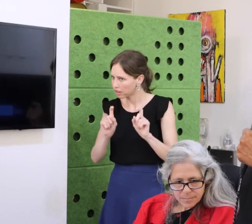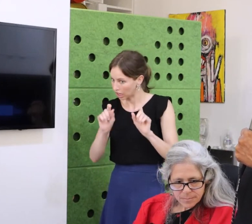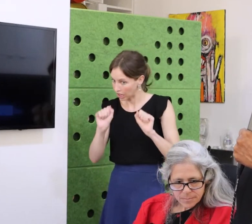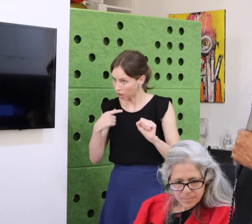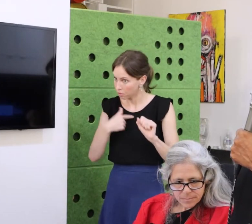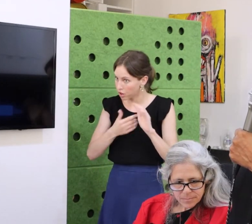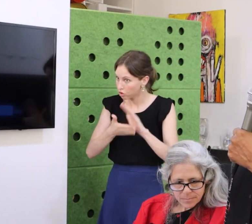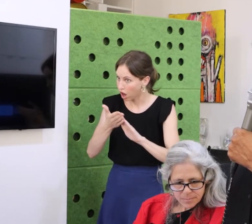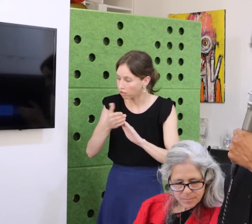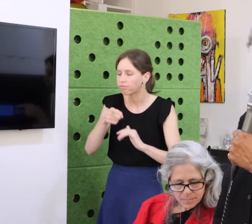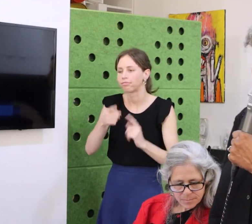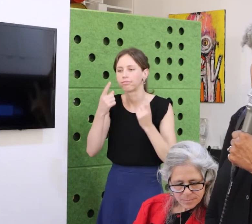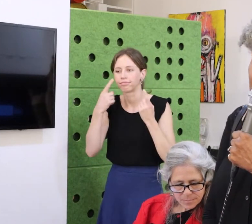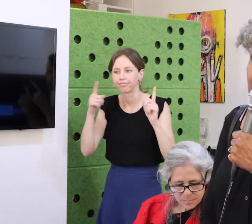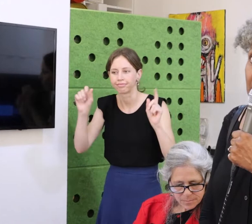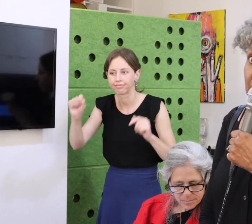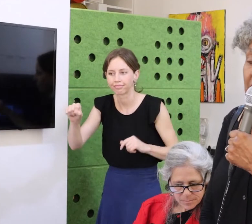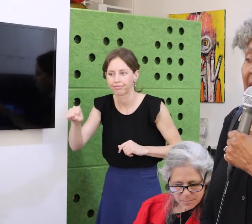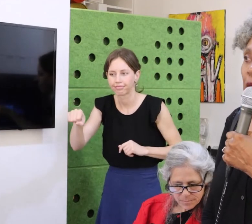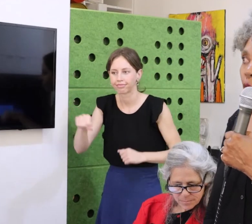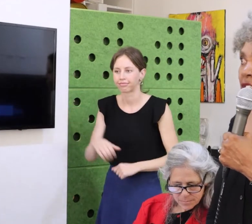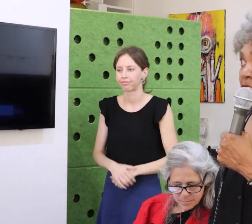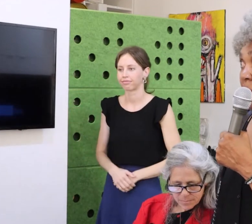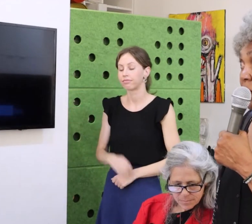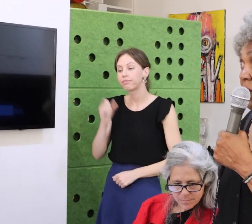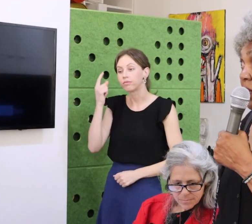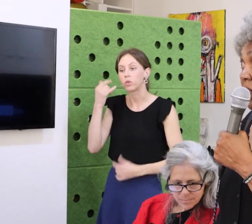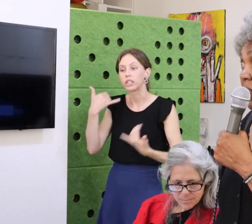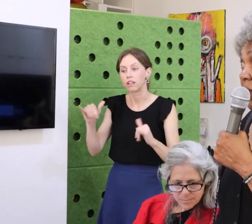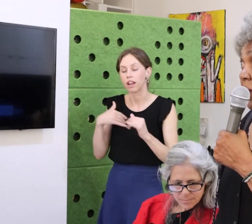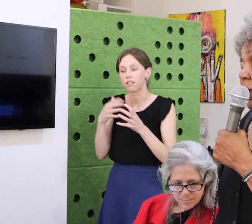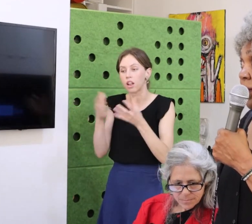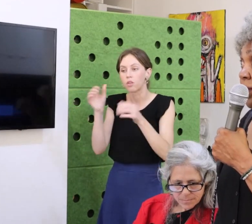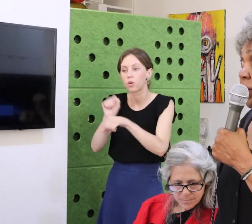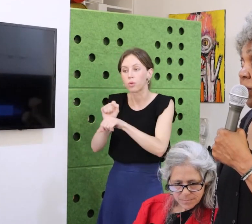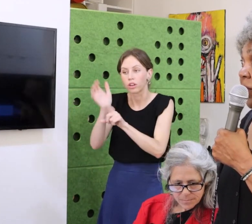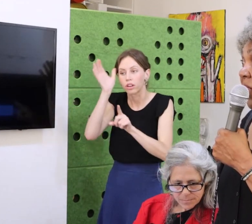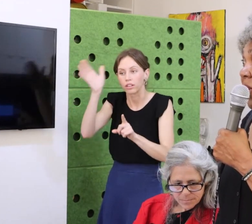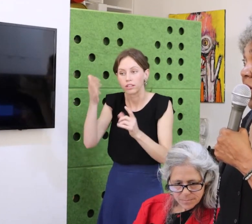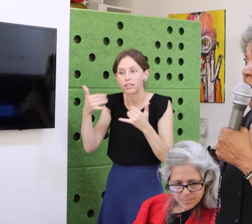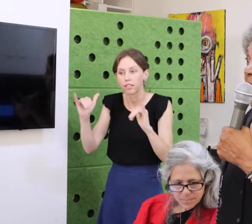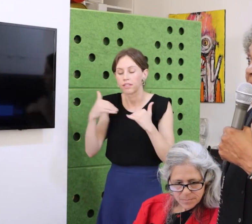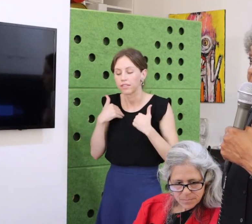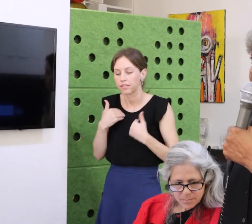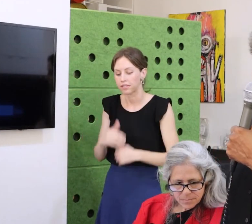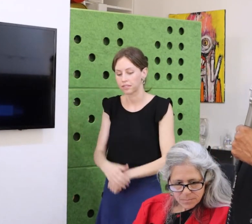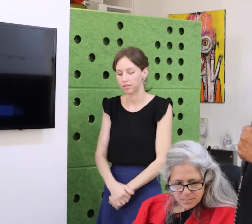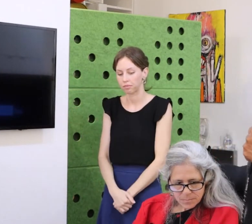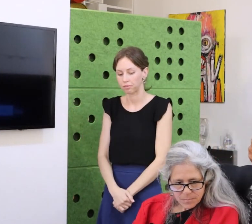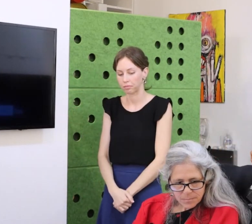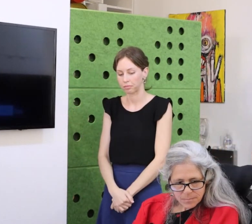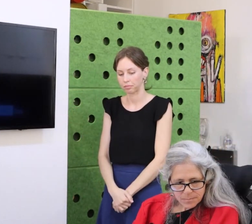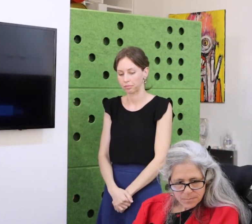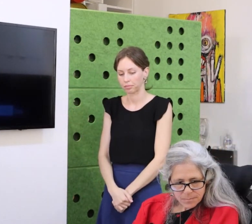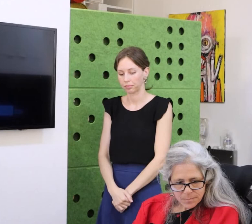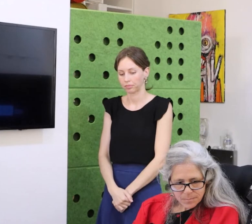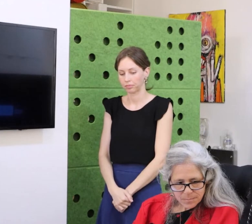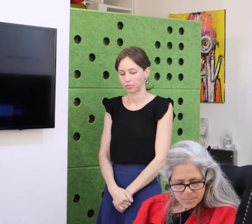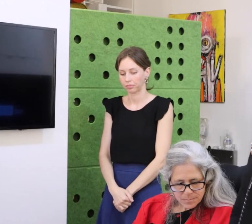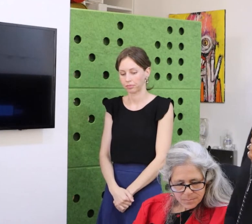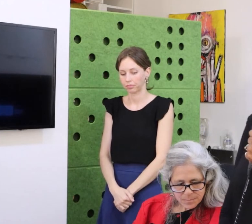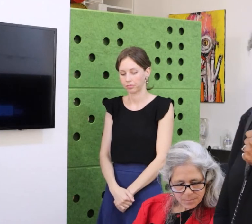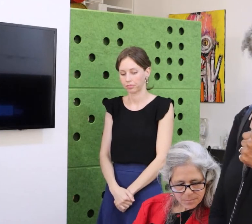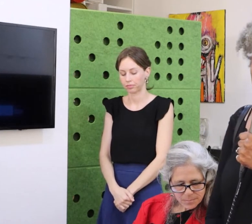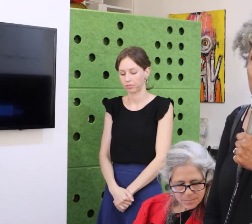nondisabled people that provide services.